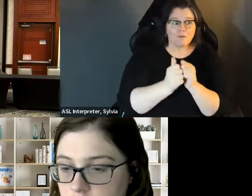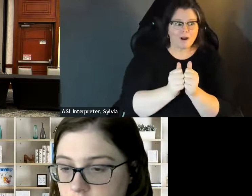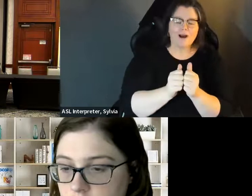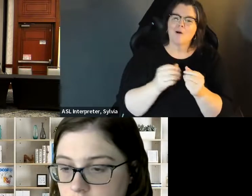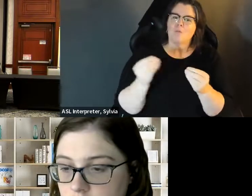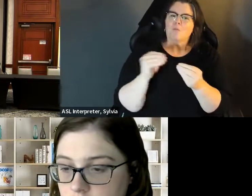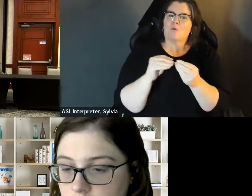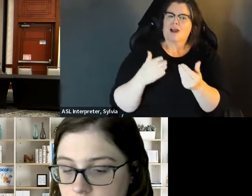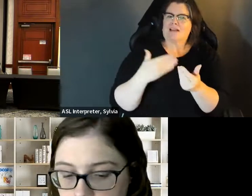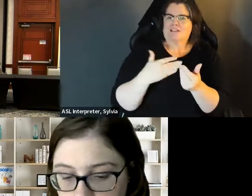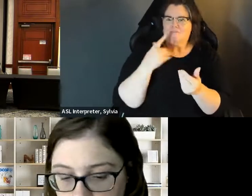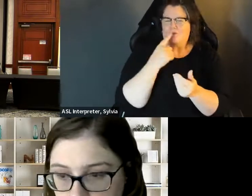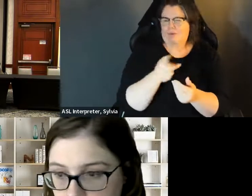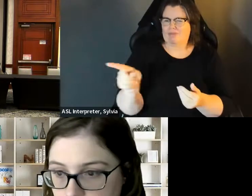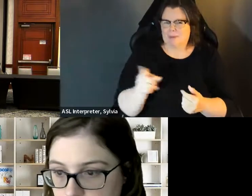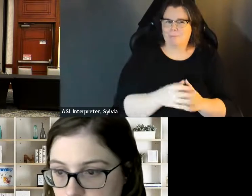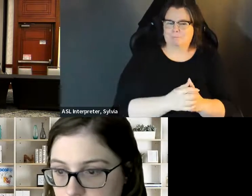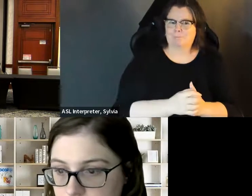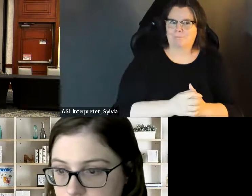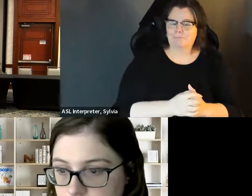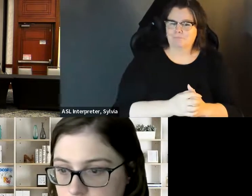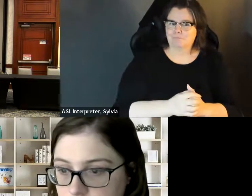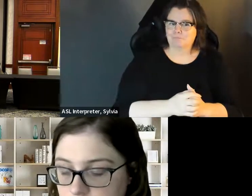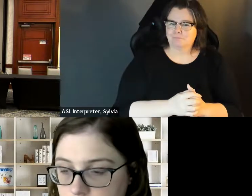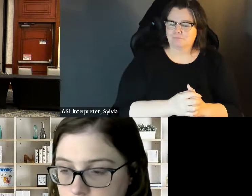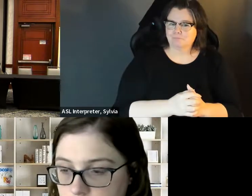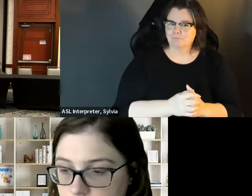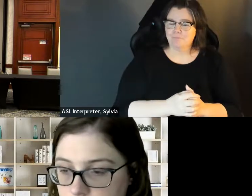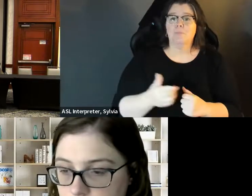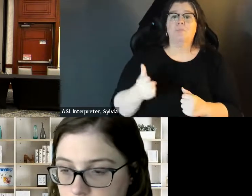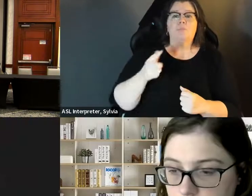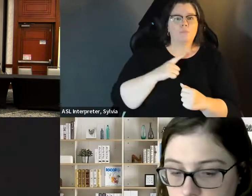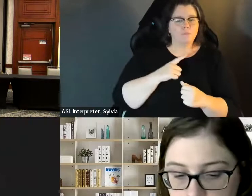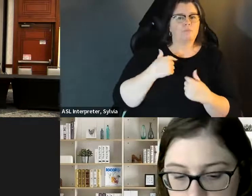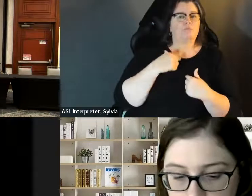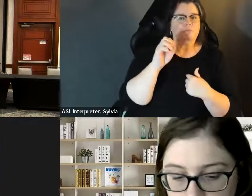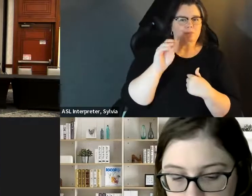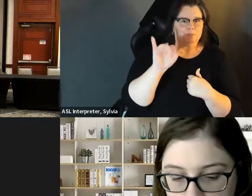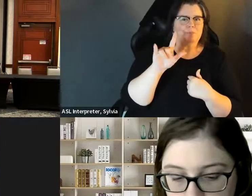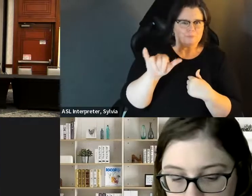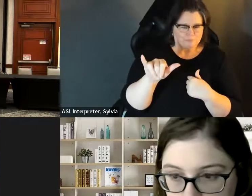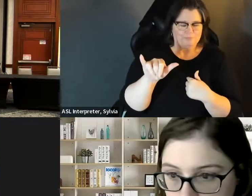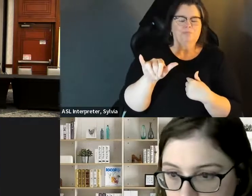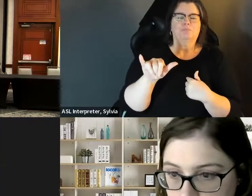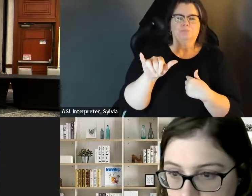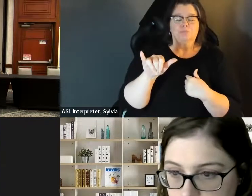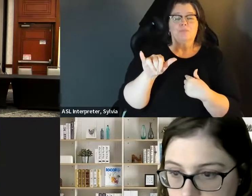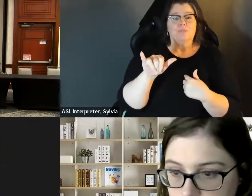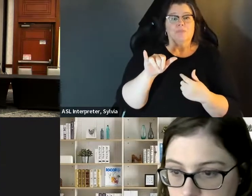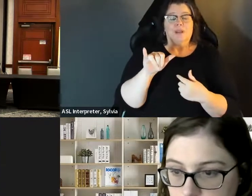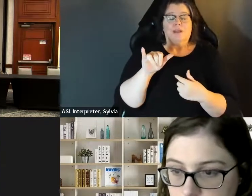erases those barriers for other people to be able to this is Natalie, and and you know, as far as positive things. run. Thank you. » So this is Natalie. As far